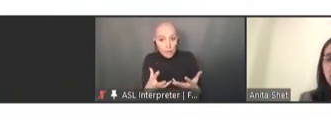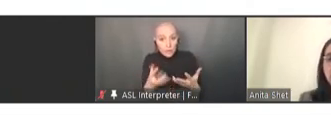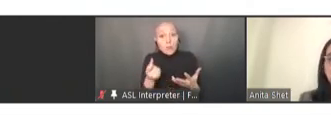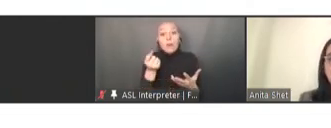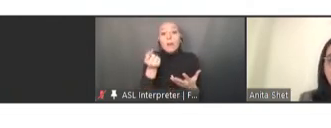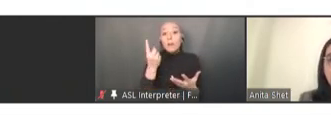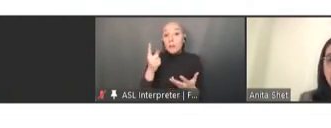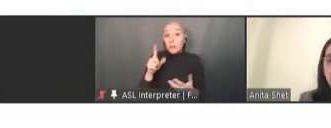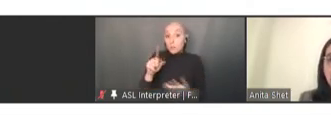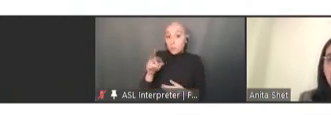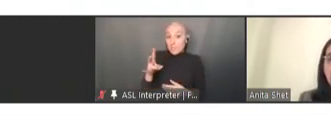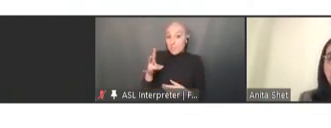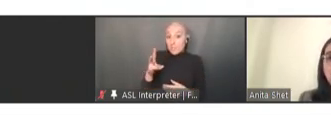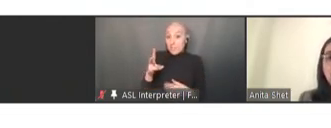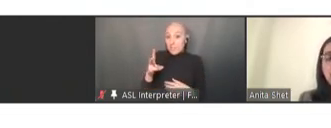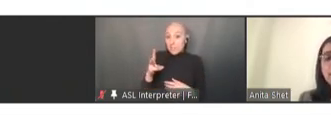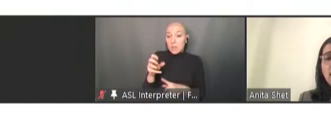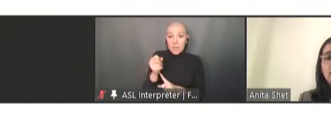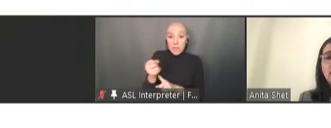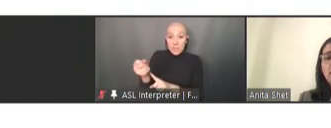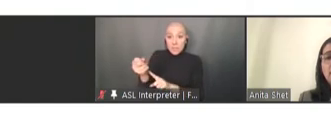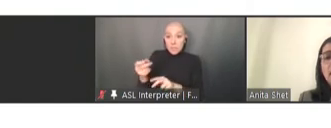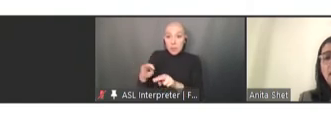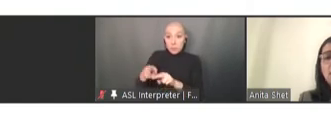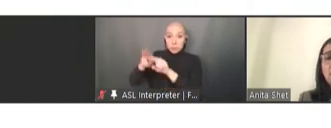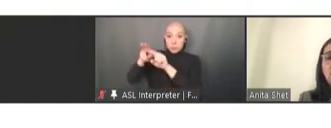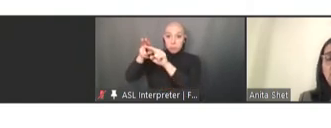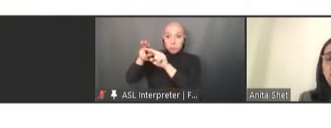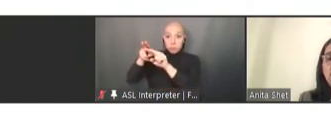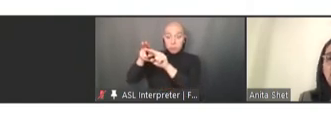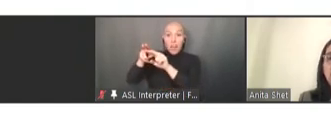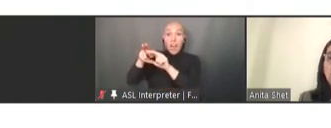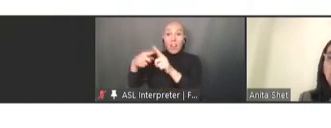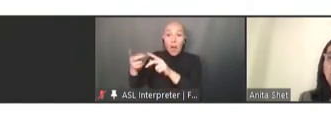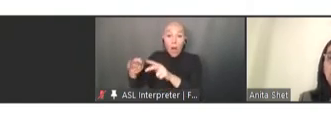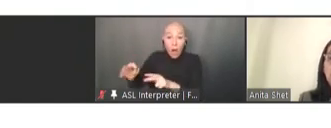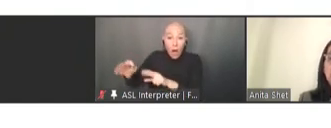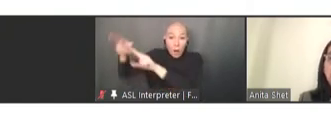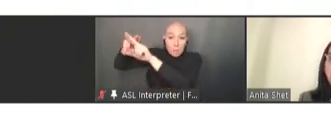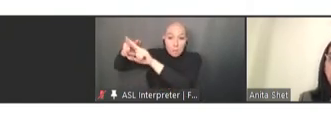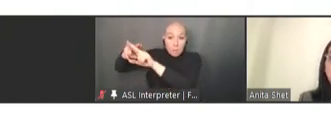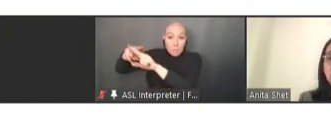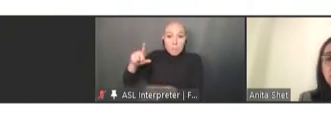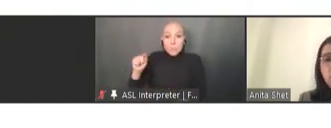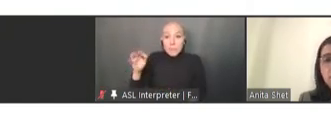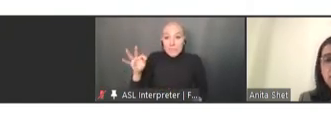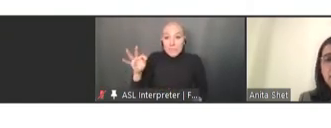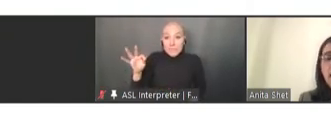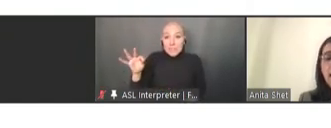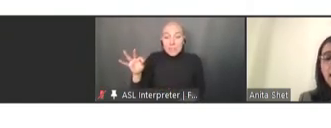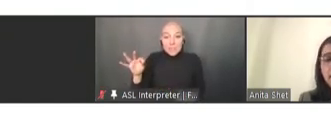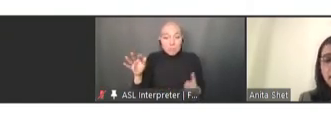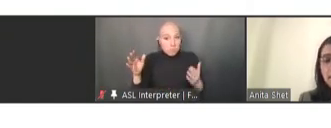creeping up, and then we ended having a large outbreak in 2019 across the world, and in the